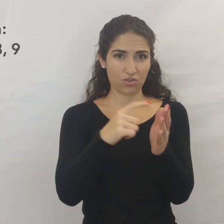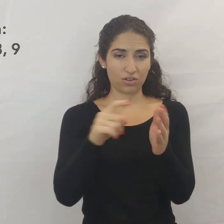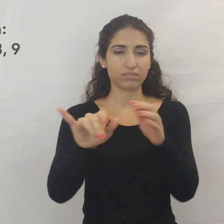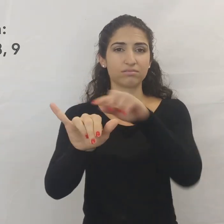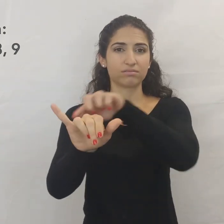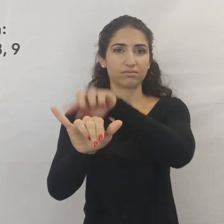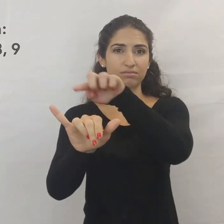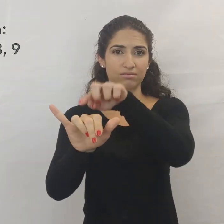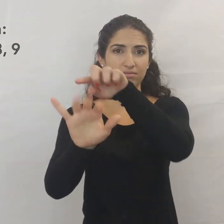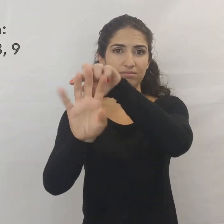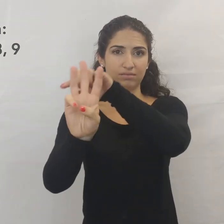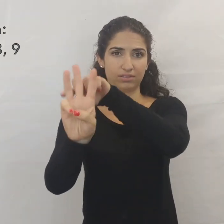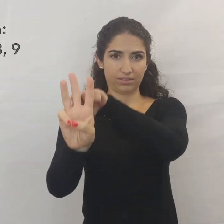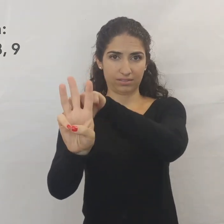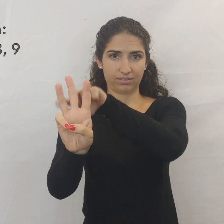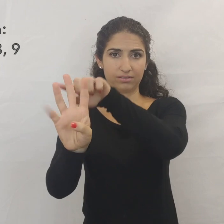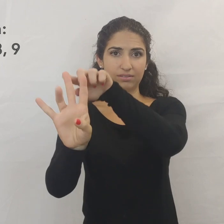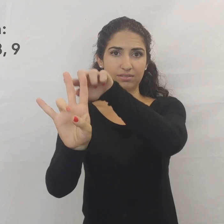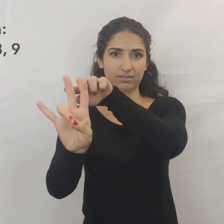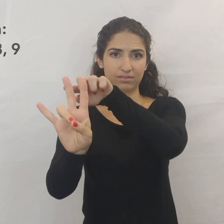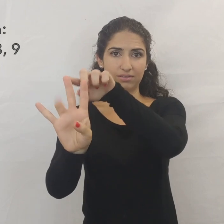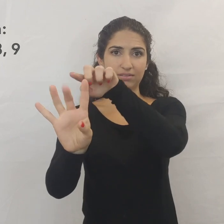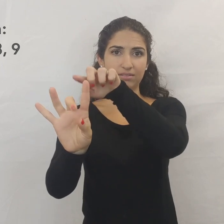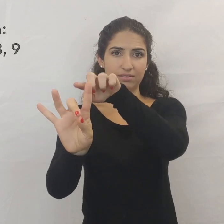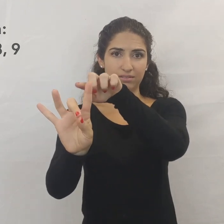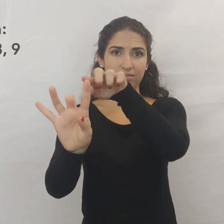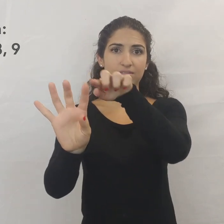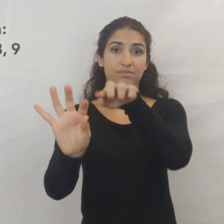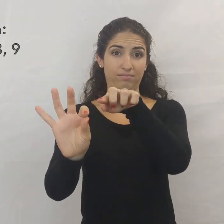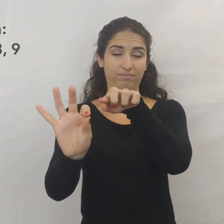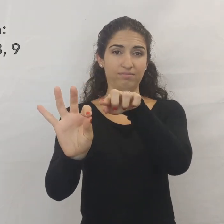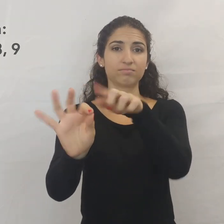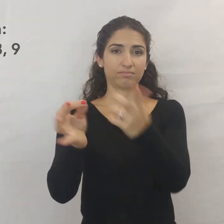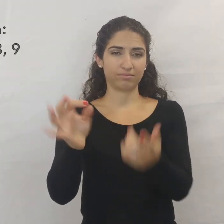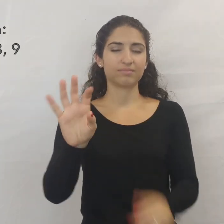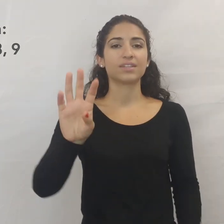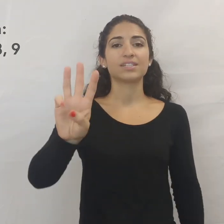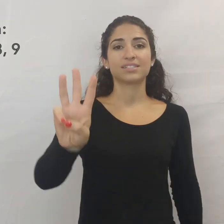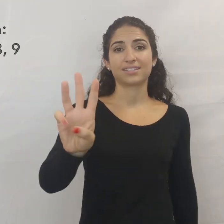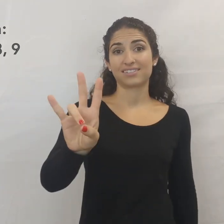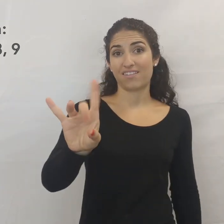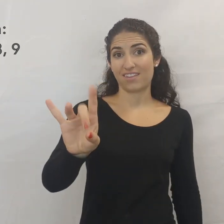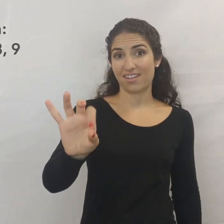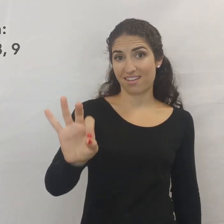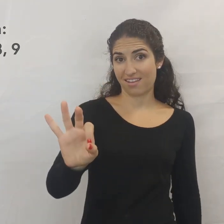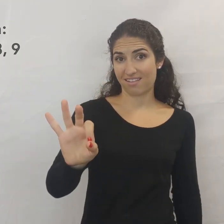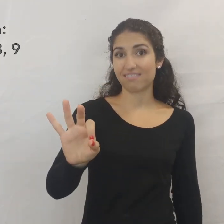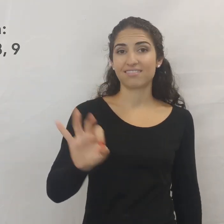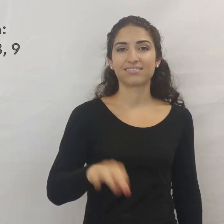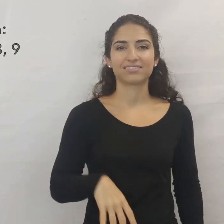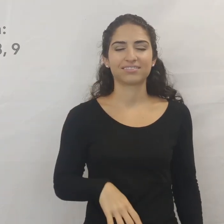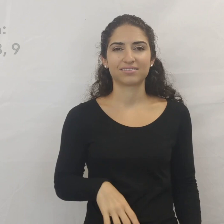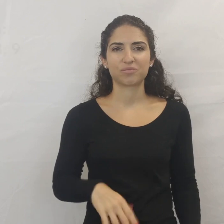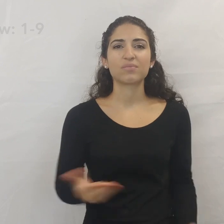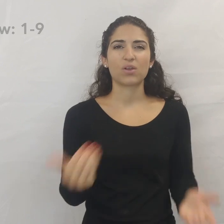Notice how we move from the pinky to the ring finger, to the middle, to the index. Six, seven, eight, nine.